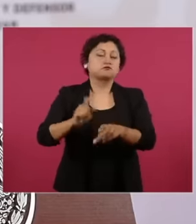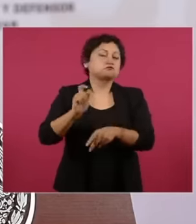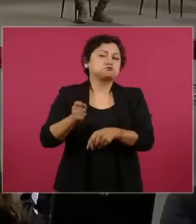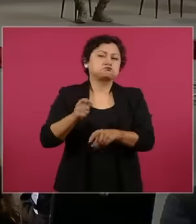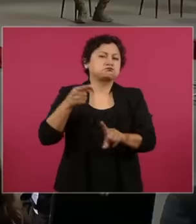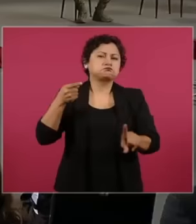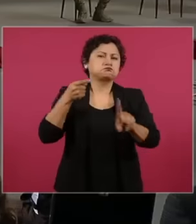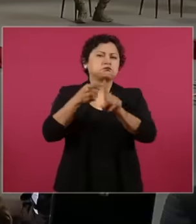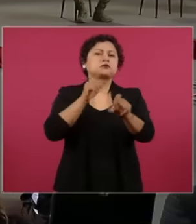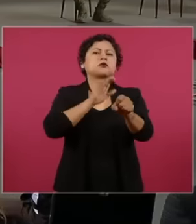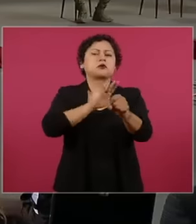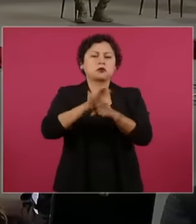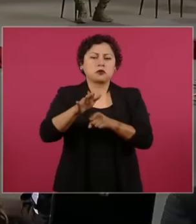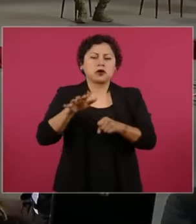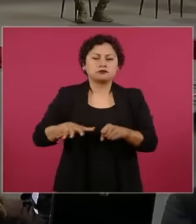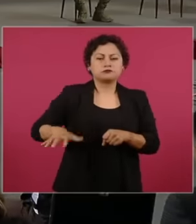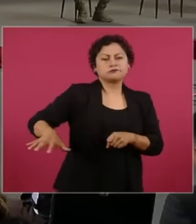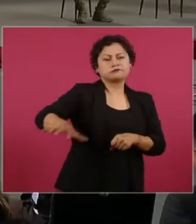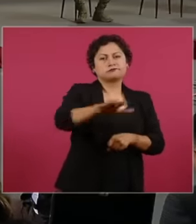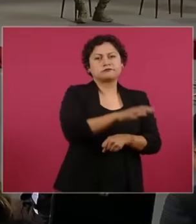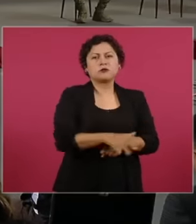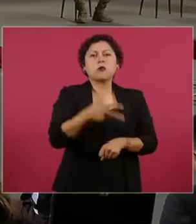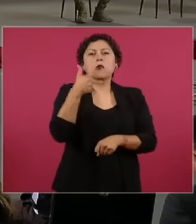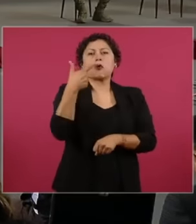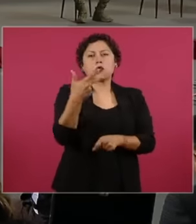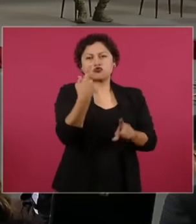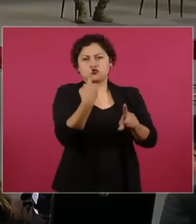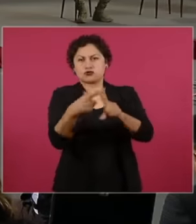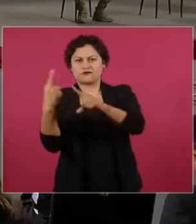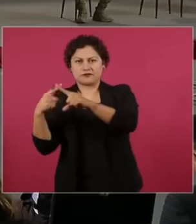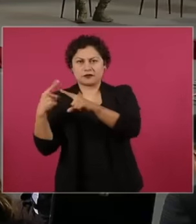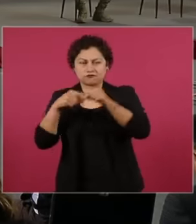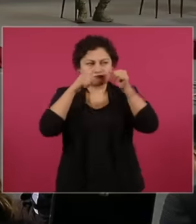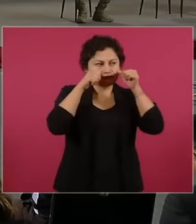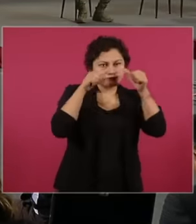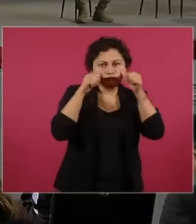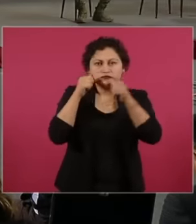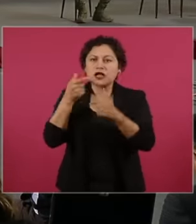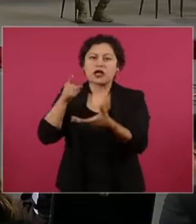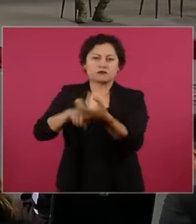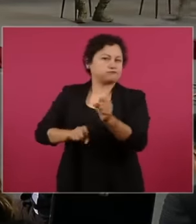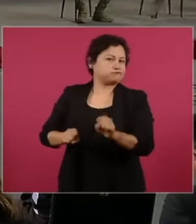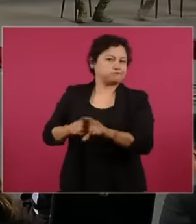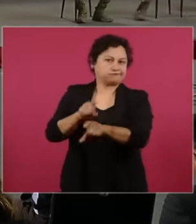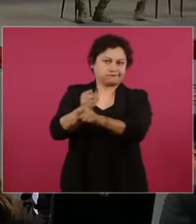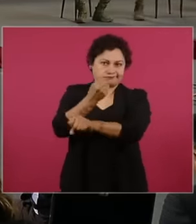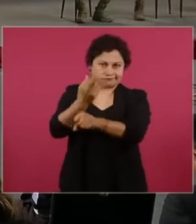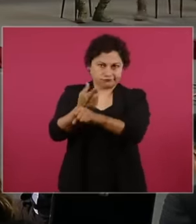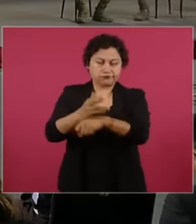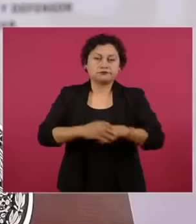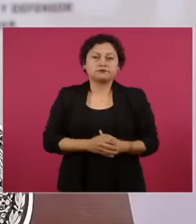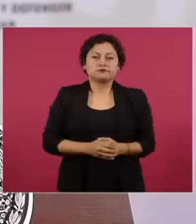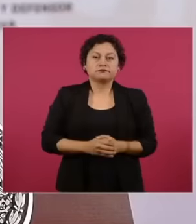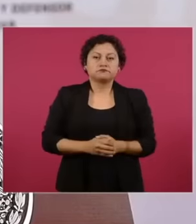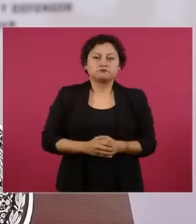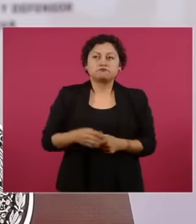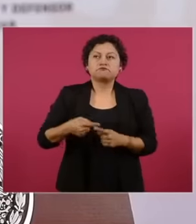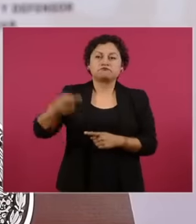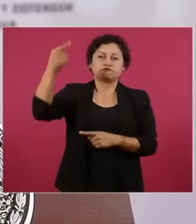river patrols in the general Navy workshops later that no They were a somewhat precarious